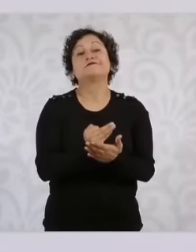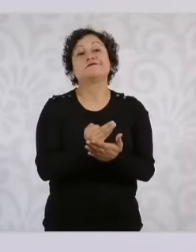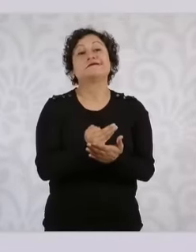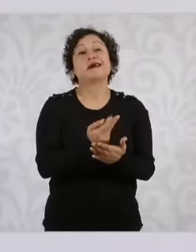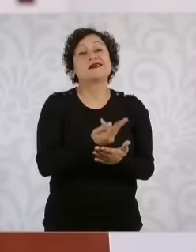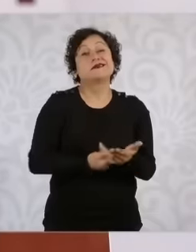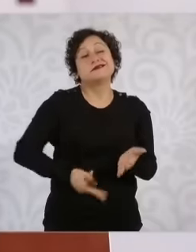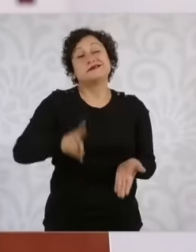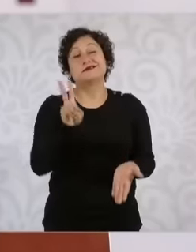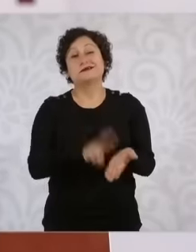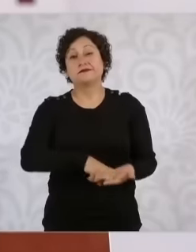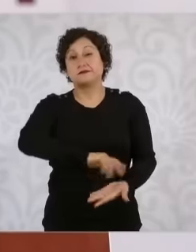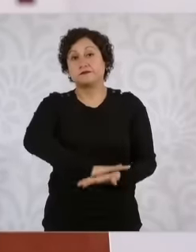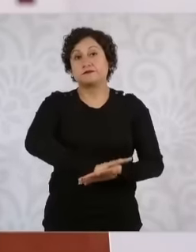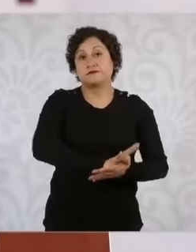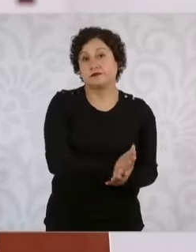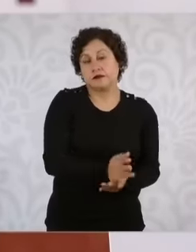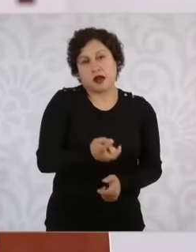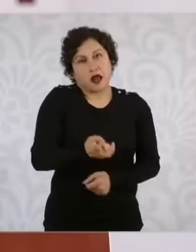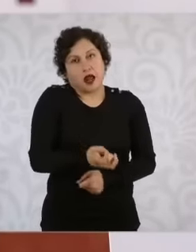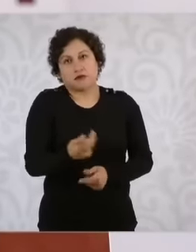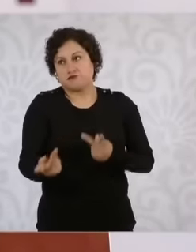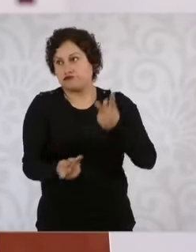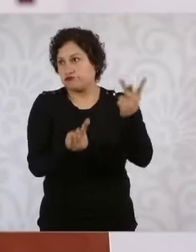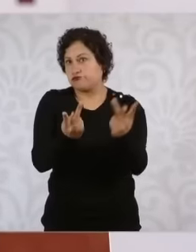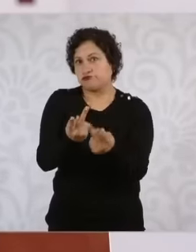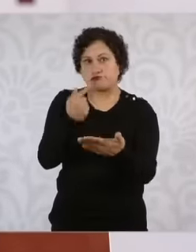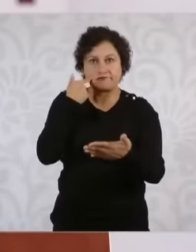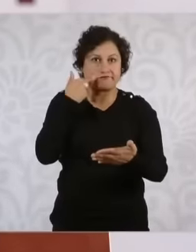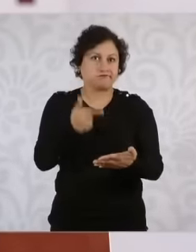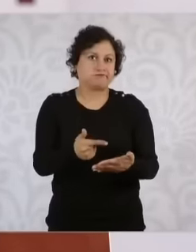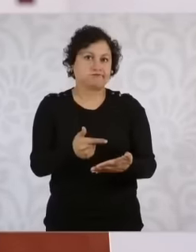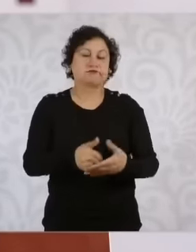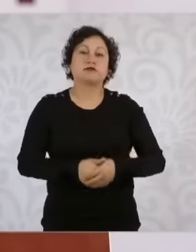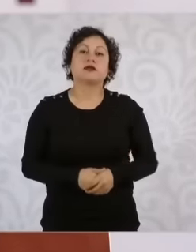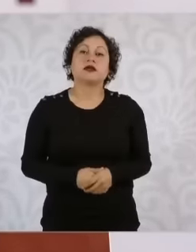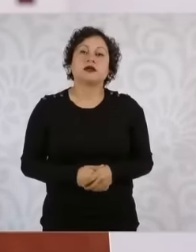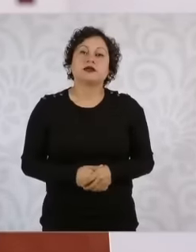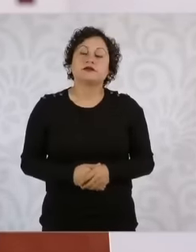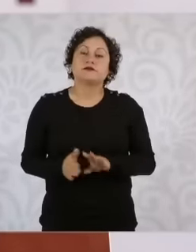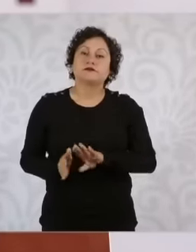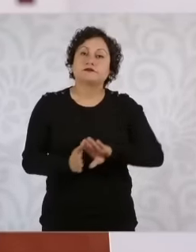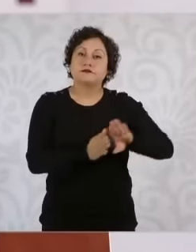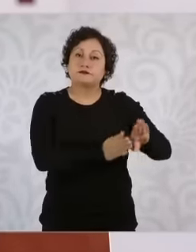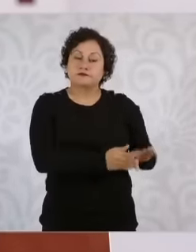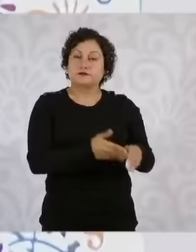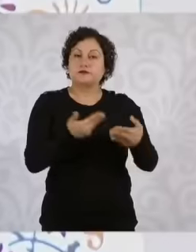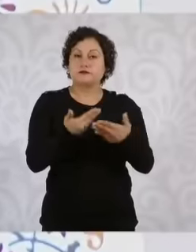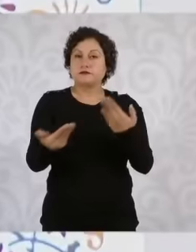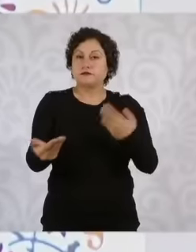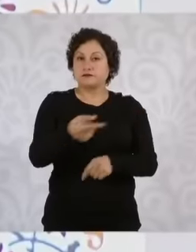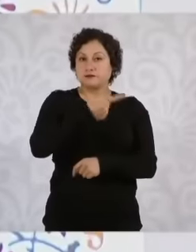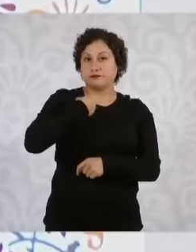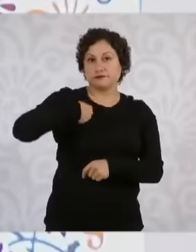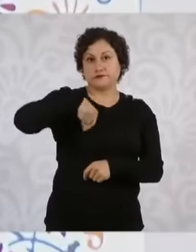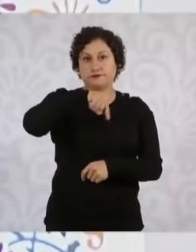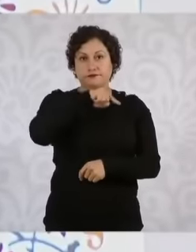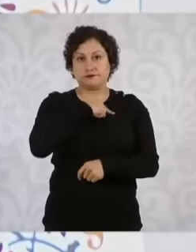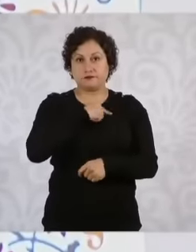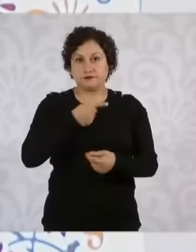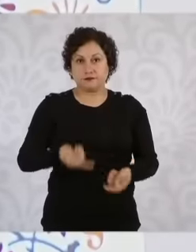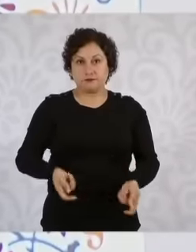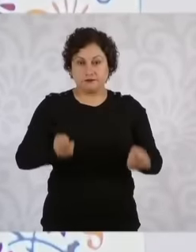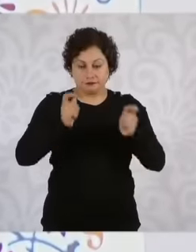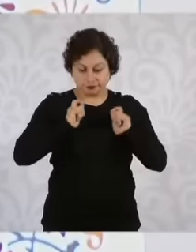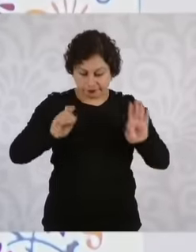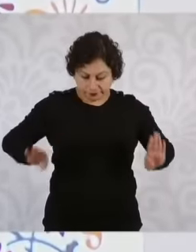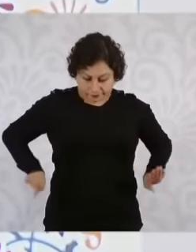result of a survey What is Our objective as humanists because ultimately that is